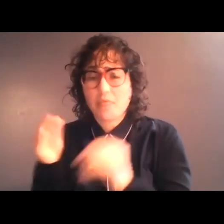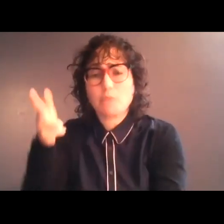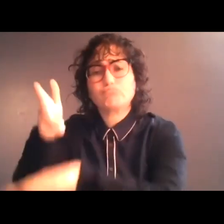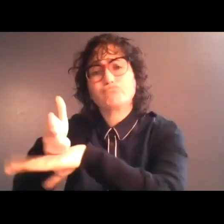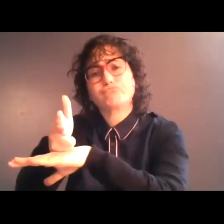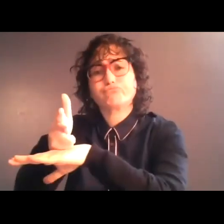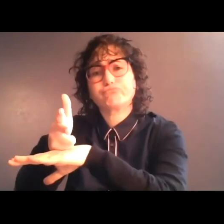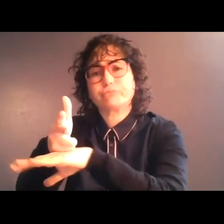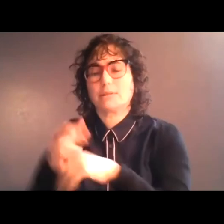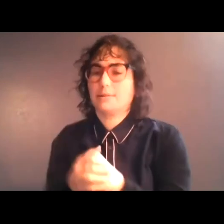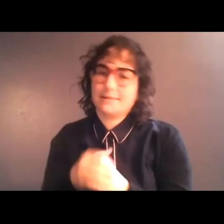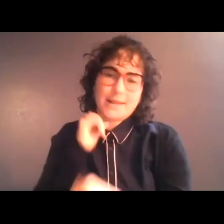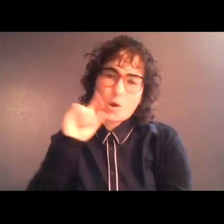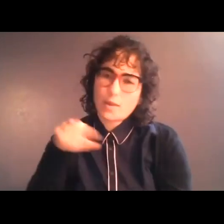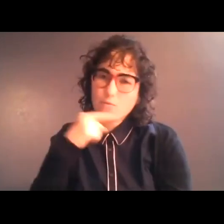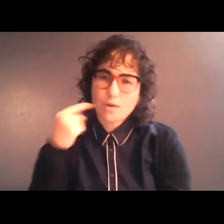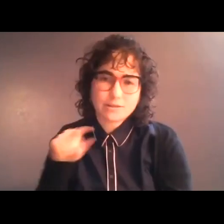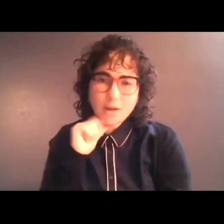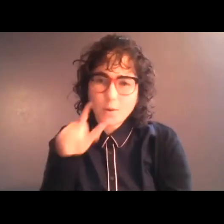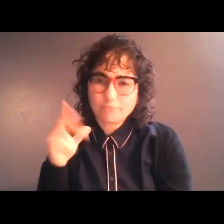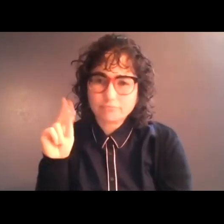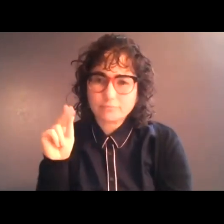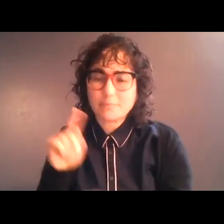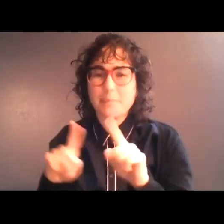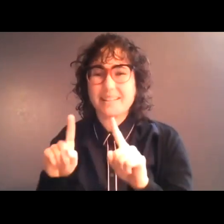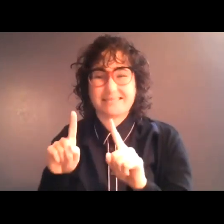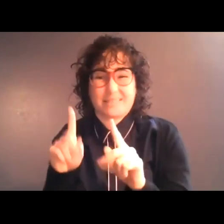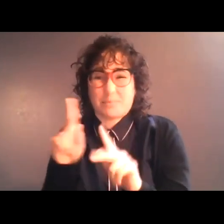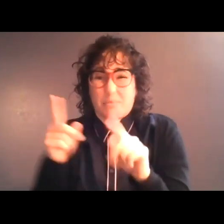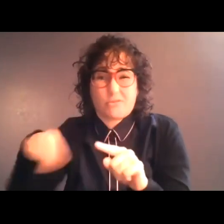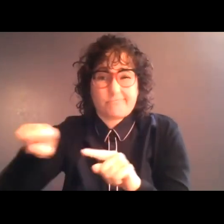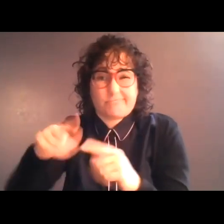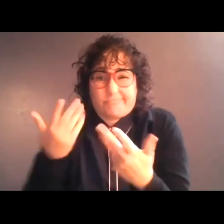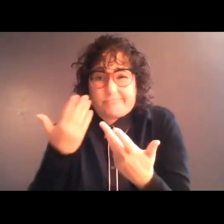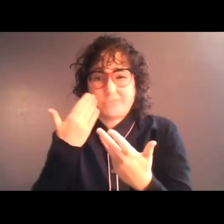just in Russia. But, you know, that's how people are. Your average guy wants things